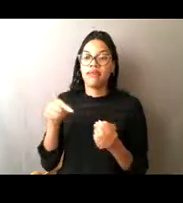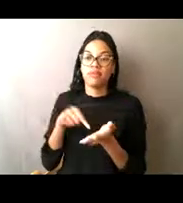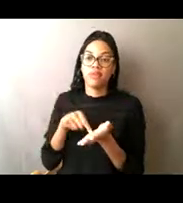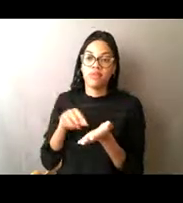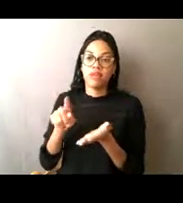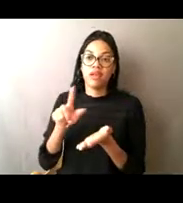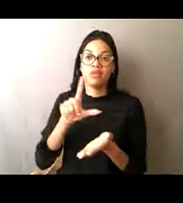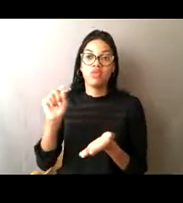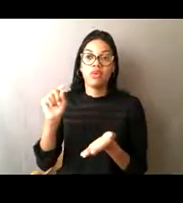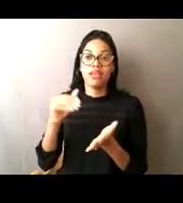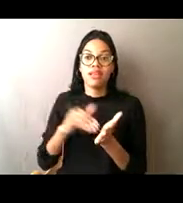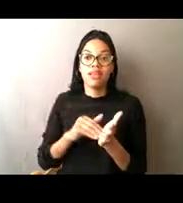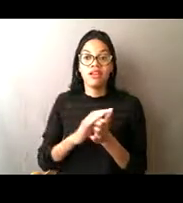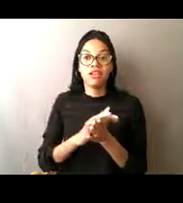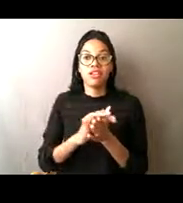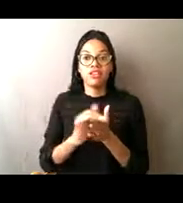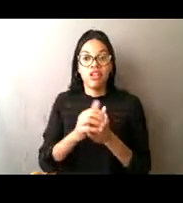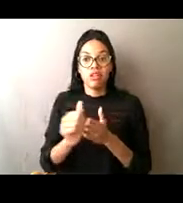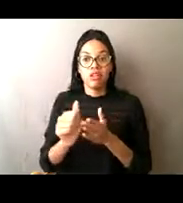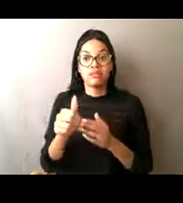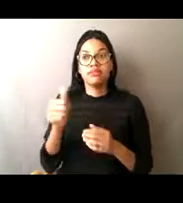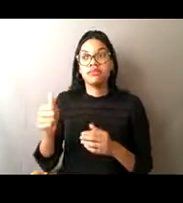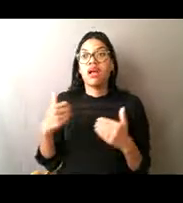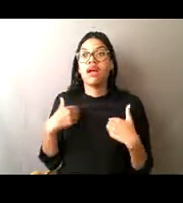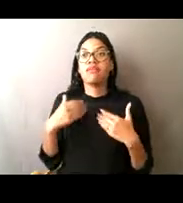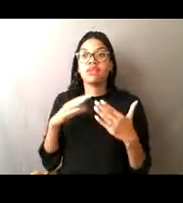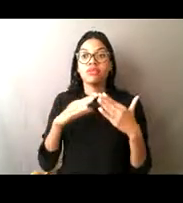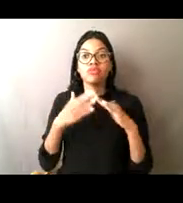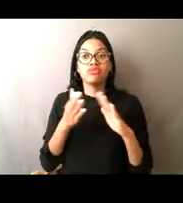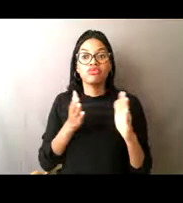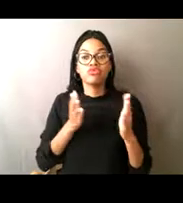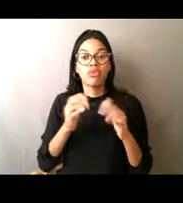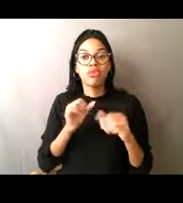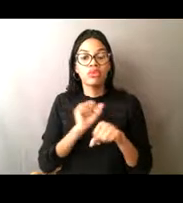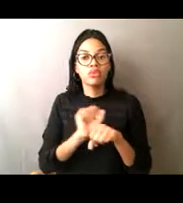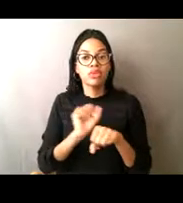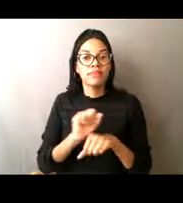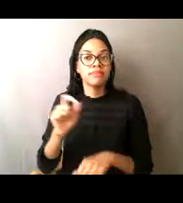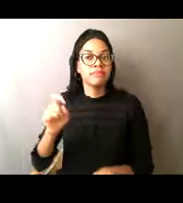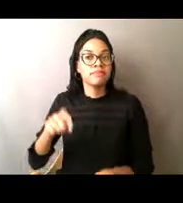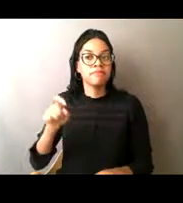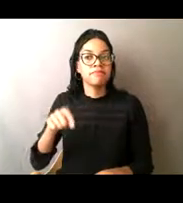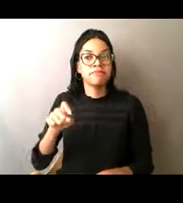and he had a lot of community service work to do, and he had to tell everybody of the wrong doings he did.